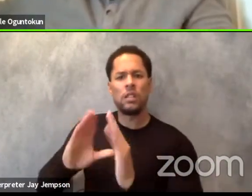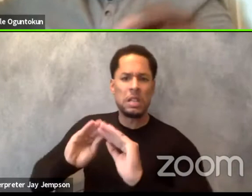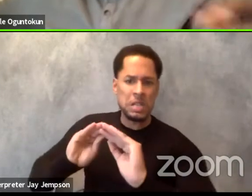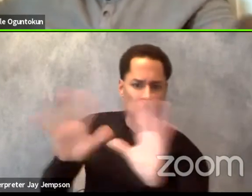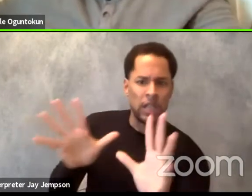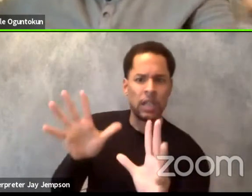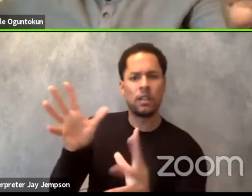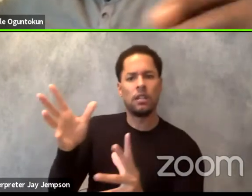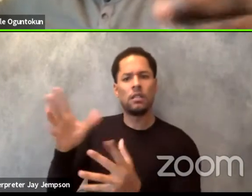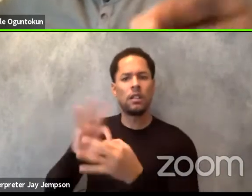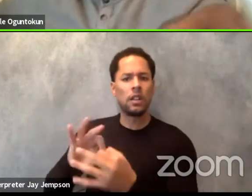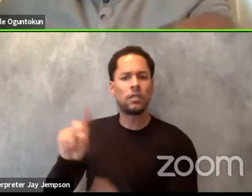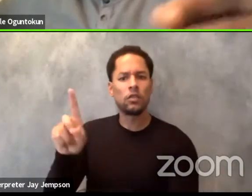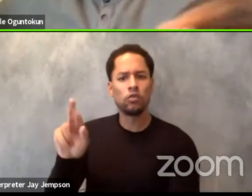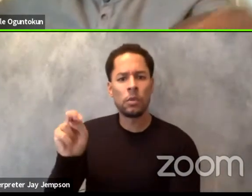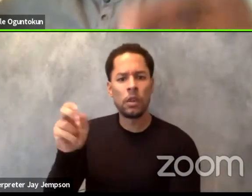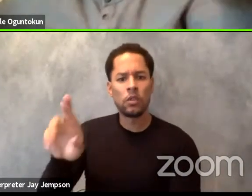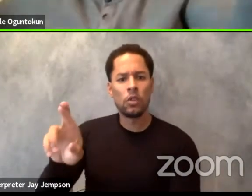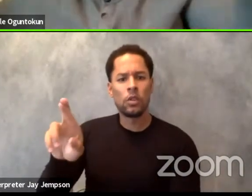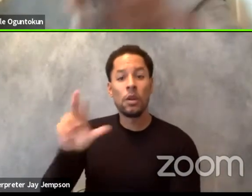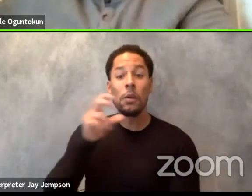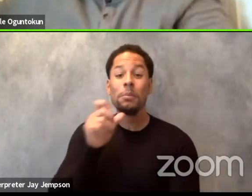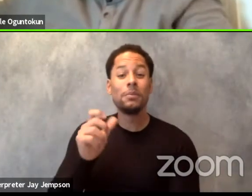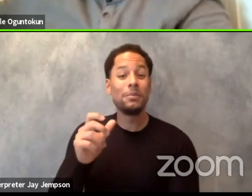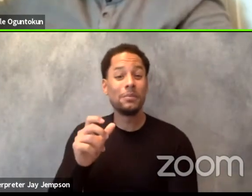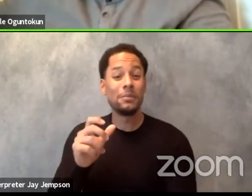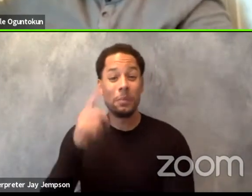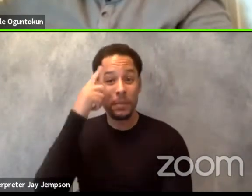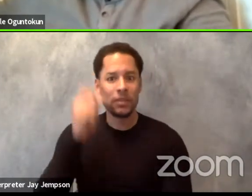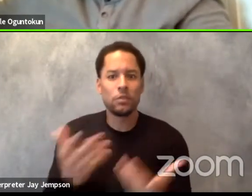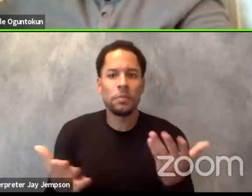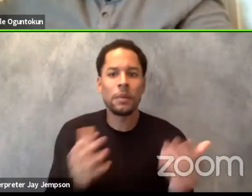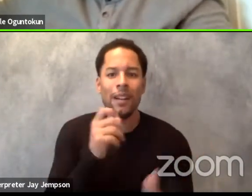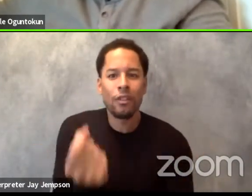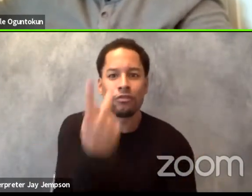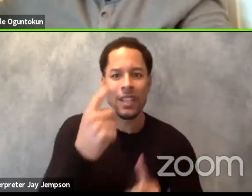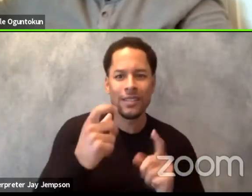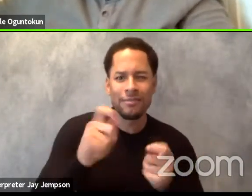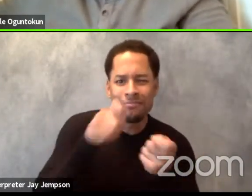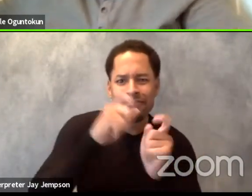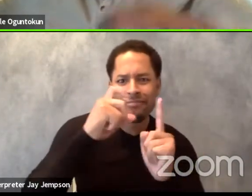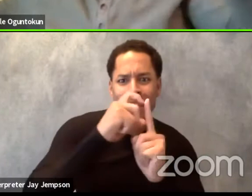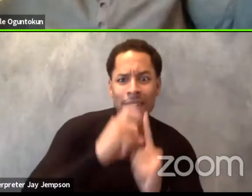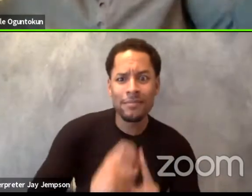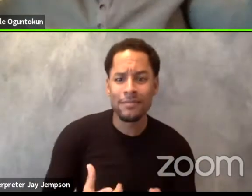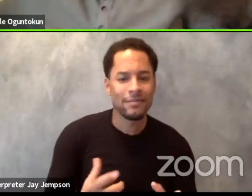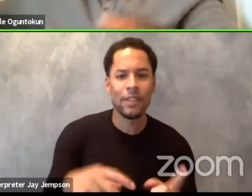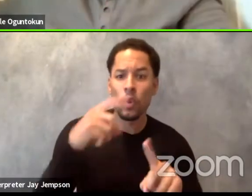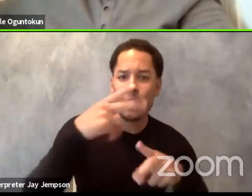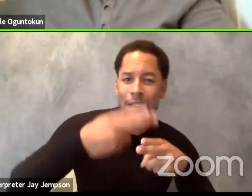because you do not have an understanding of even the names. Talk little of the significance of the names,